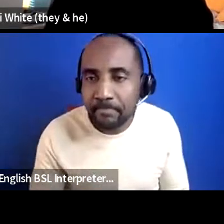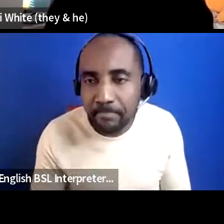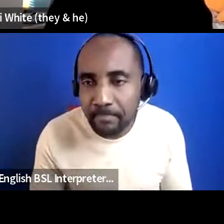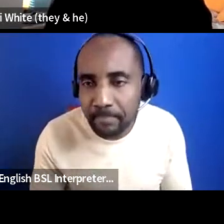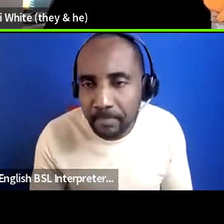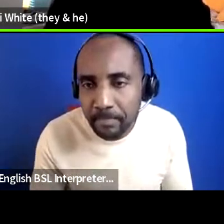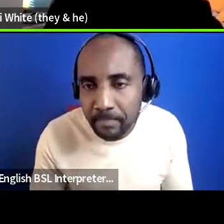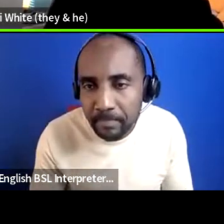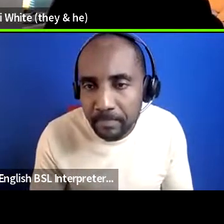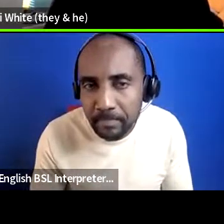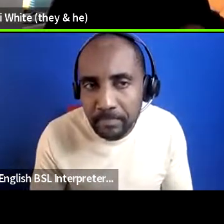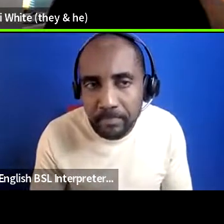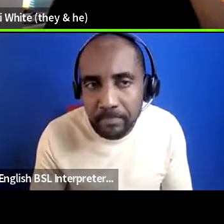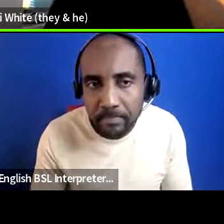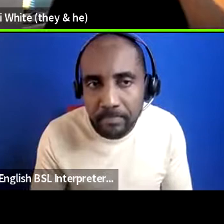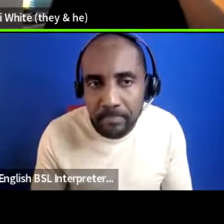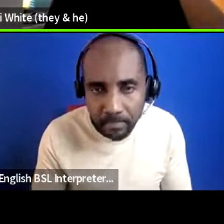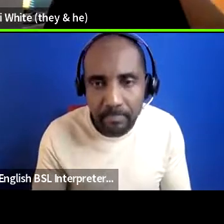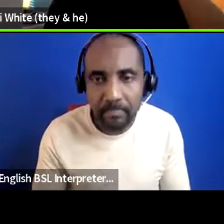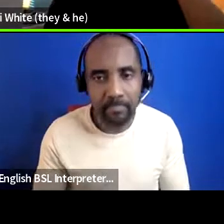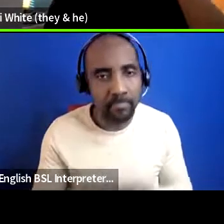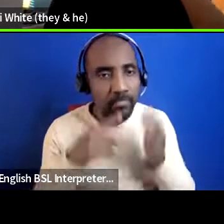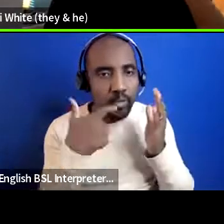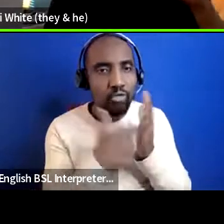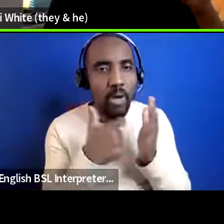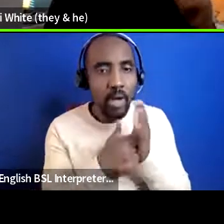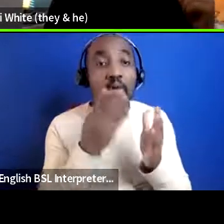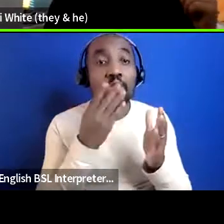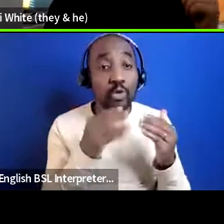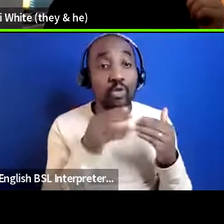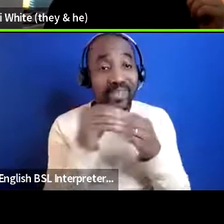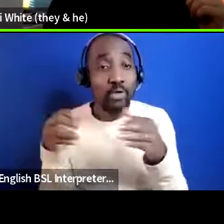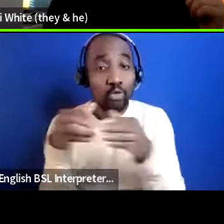yeah i think you're so right i think like user-led groups can offer that model of